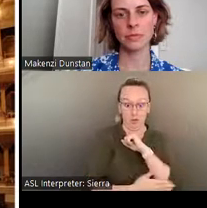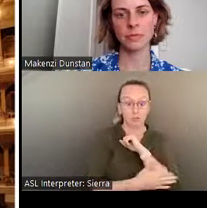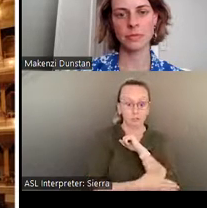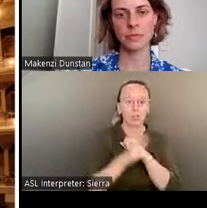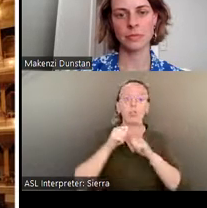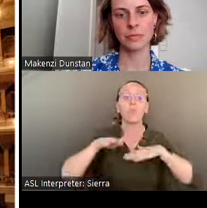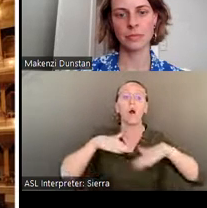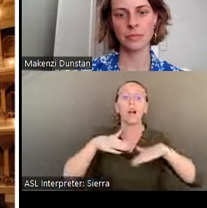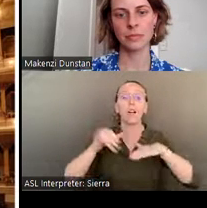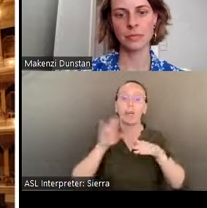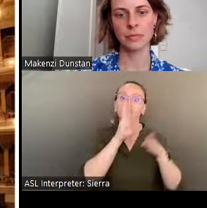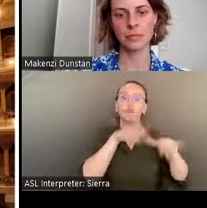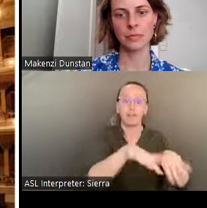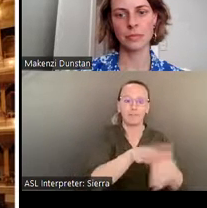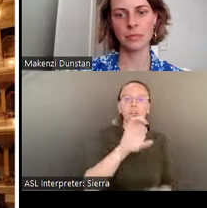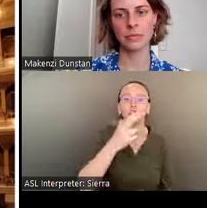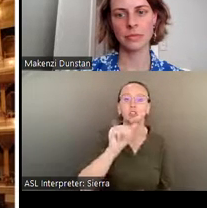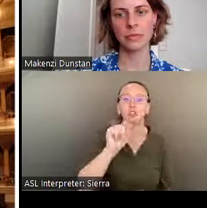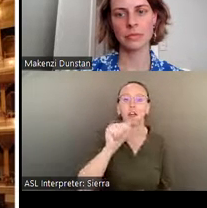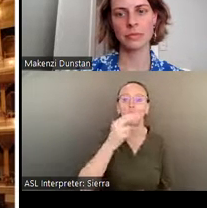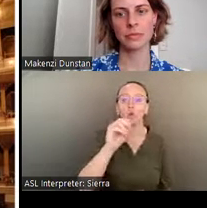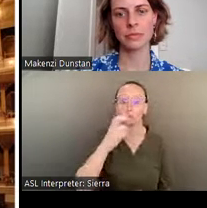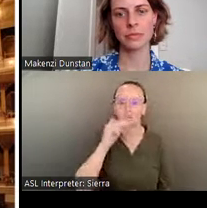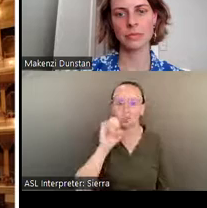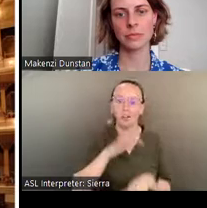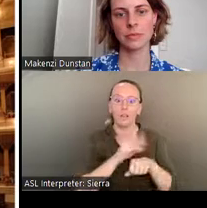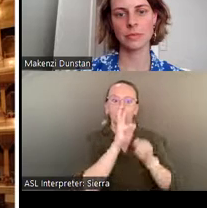River on the RiverWalk or rent a bike and wind your way.